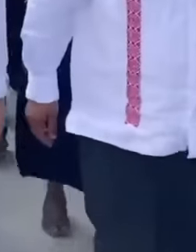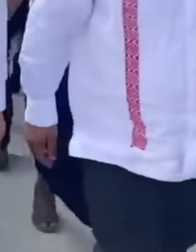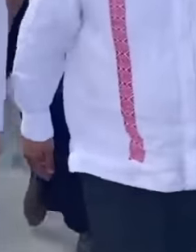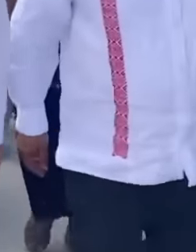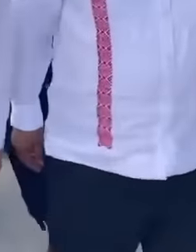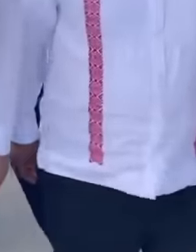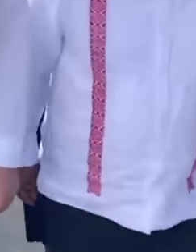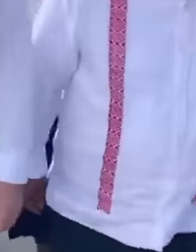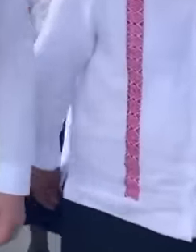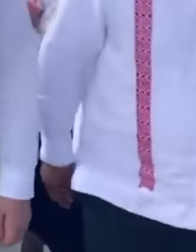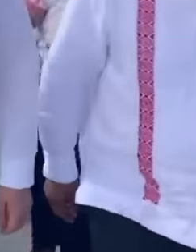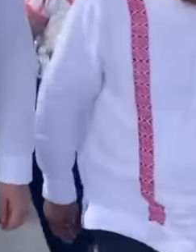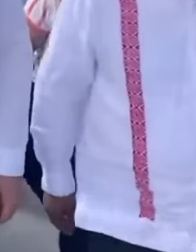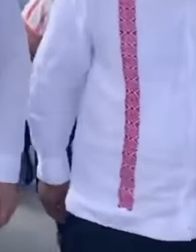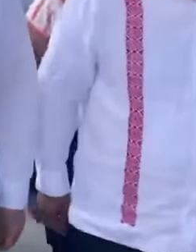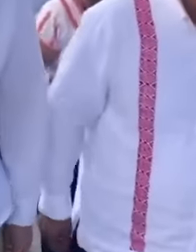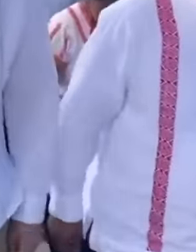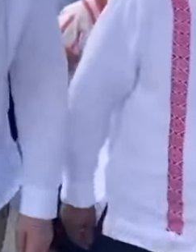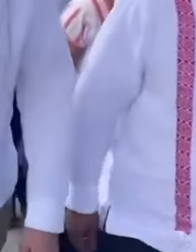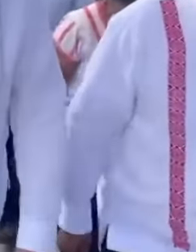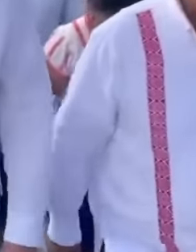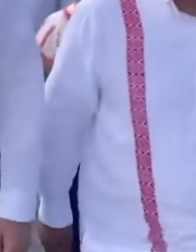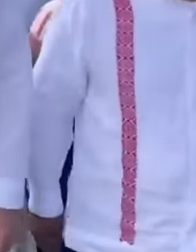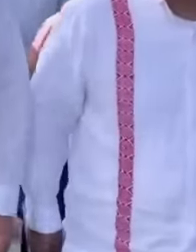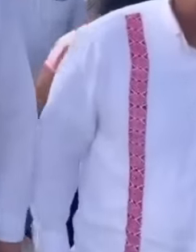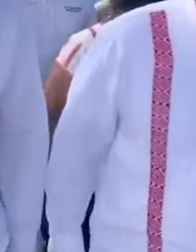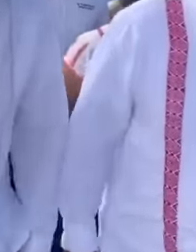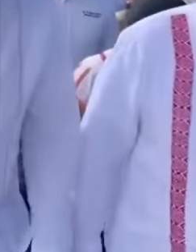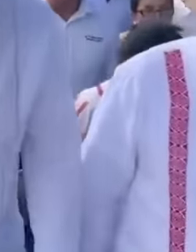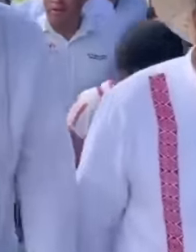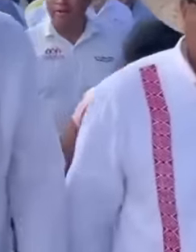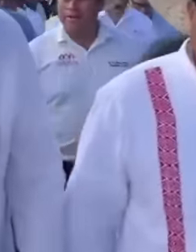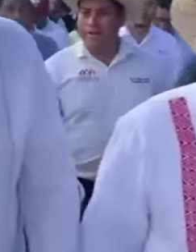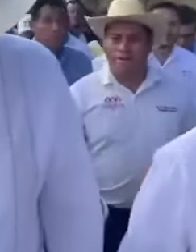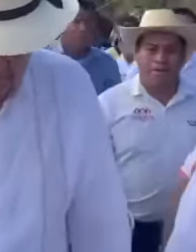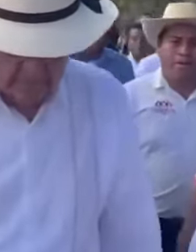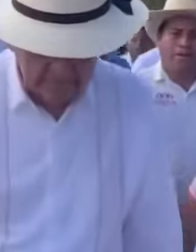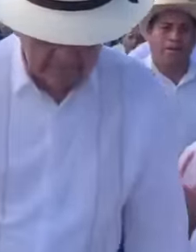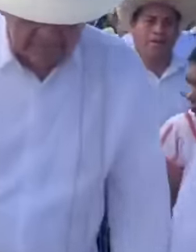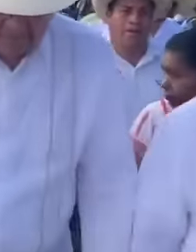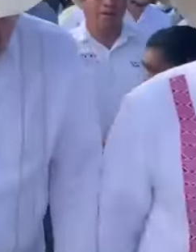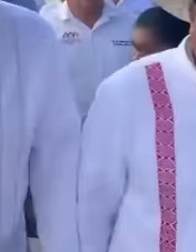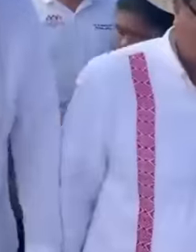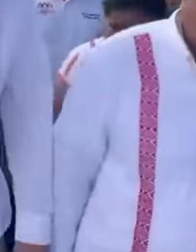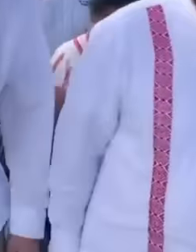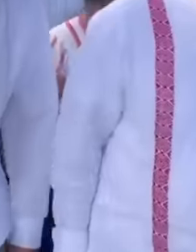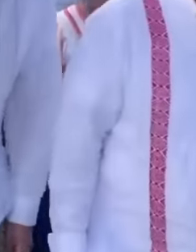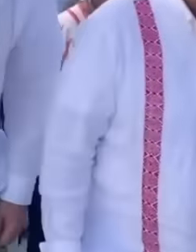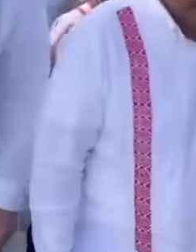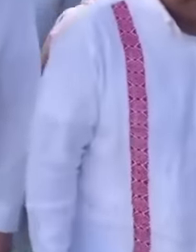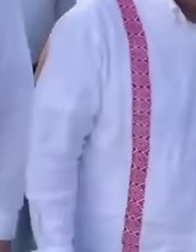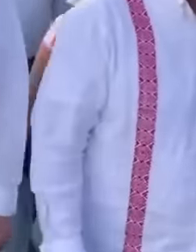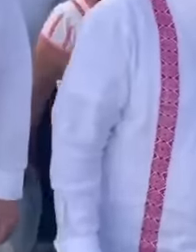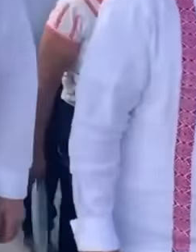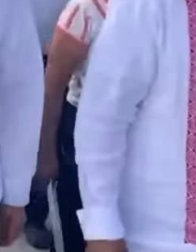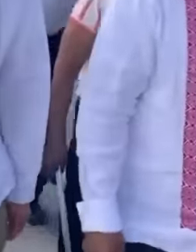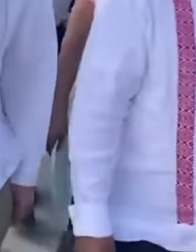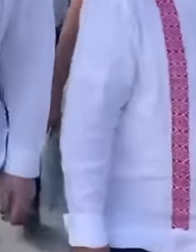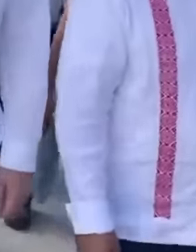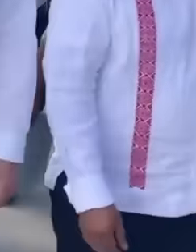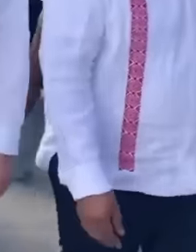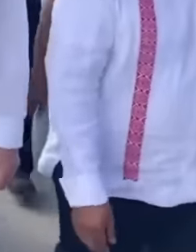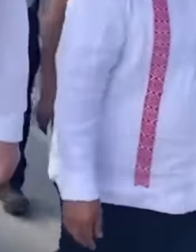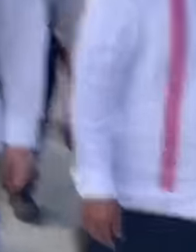working class, what has contributed to his support in the presidency of Mexico, let's see how